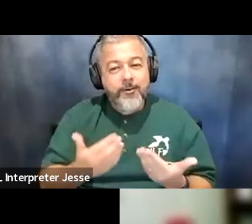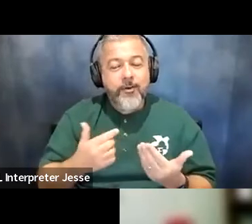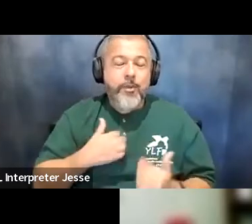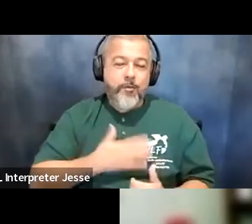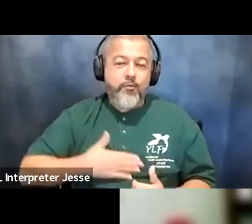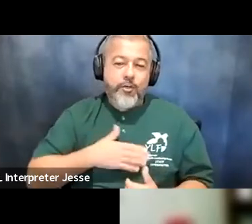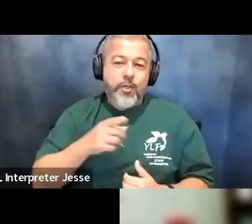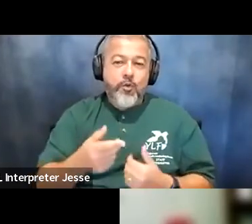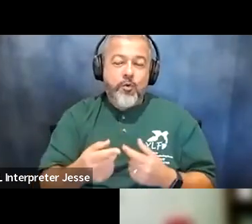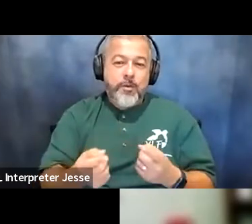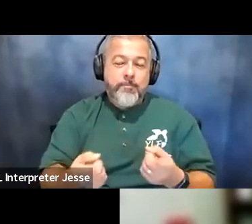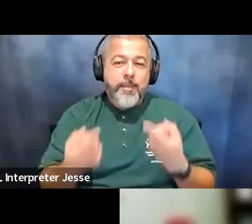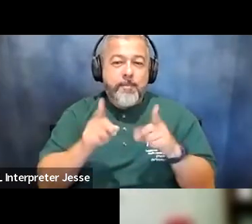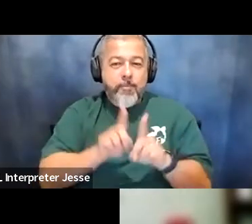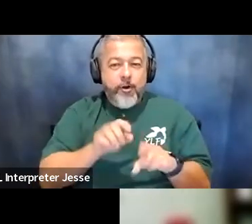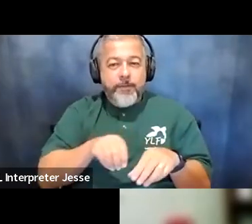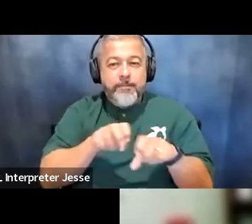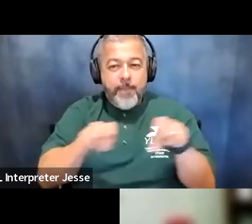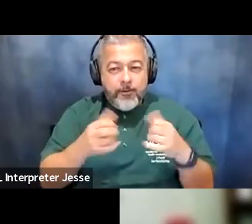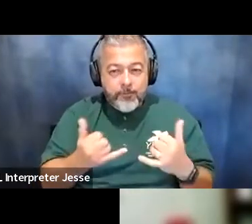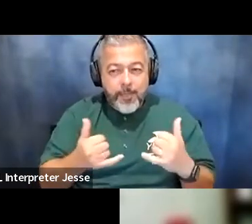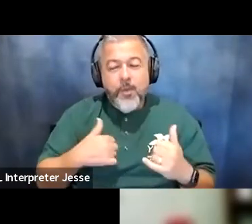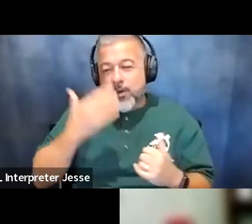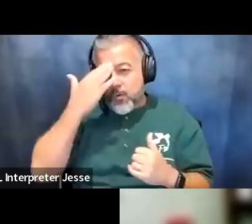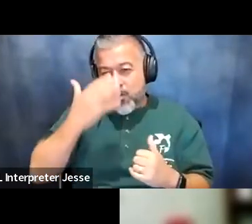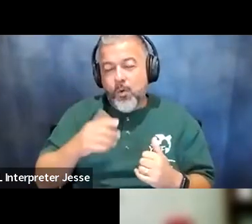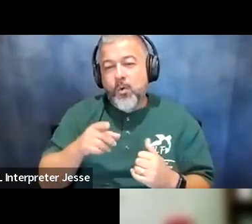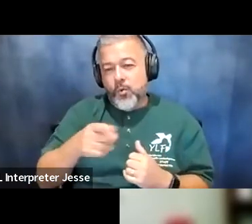being a part of this panel today and i we know that we have that you have really great stuff to